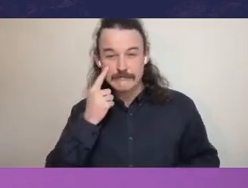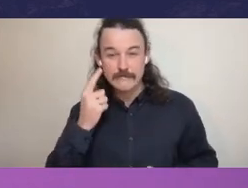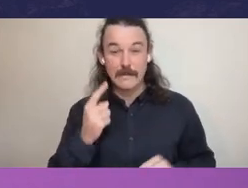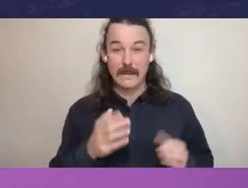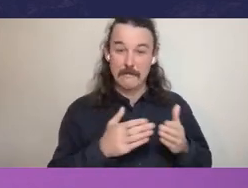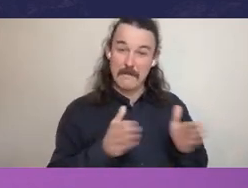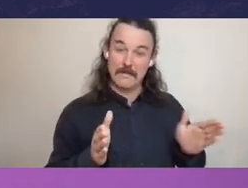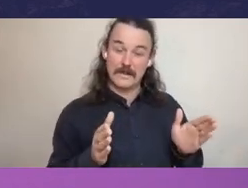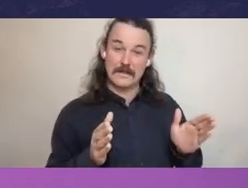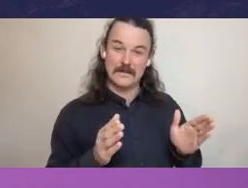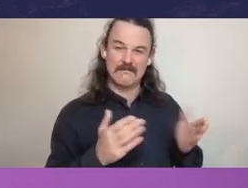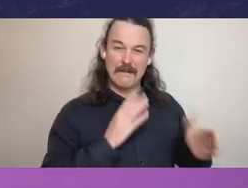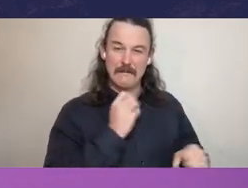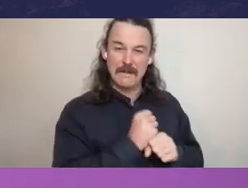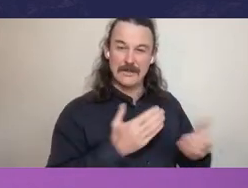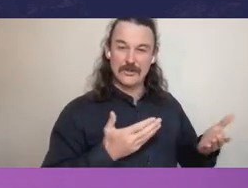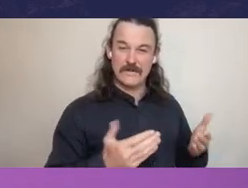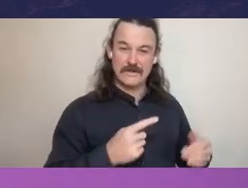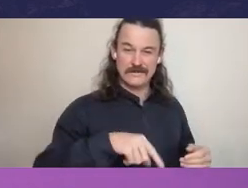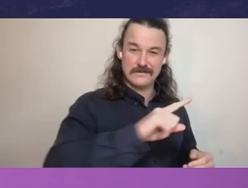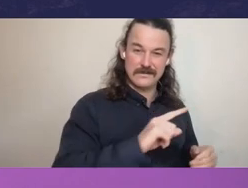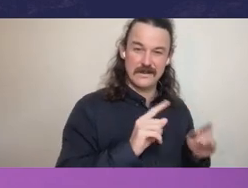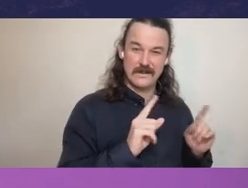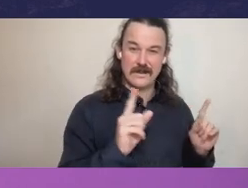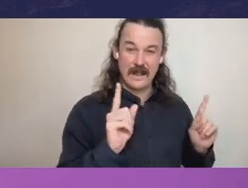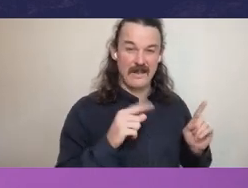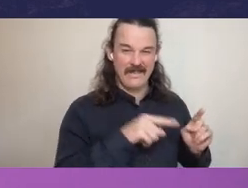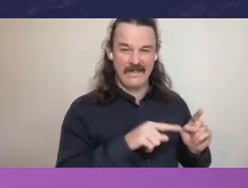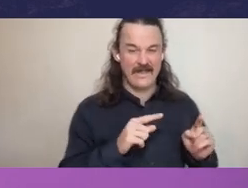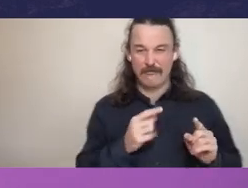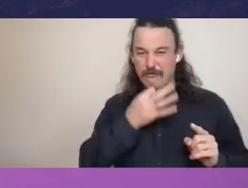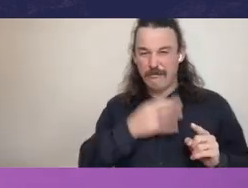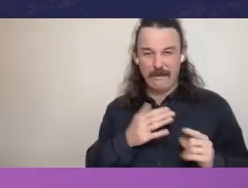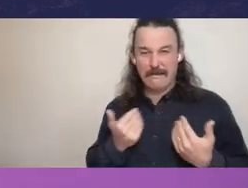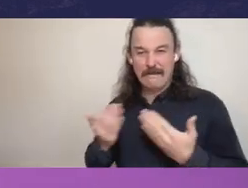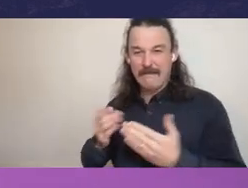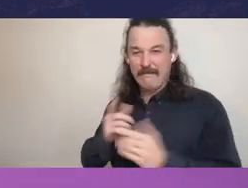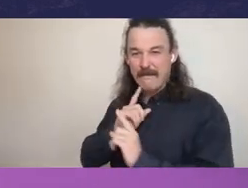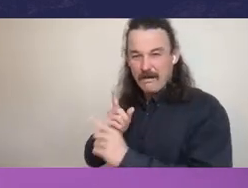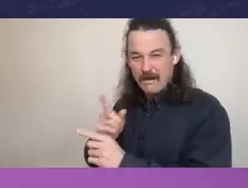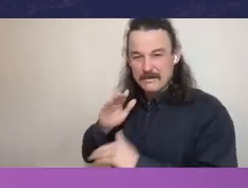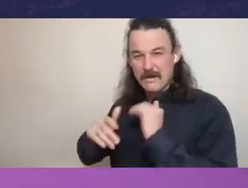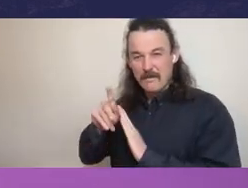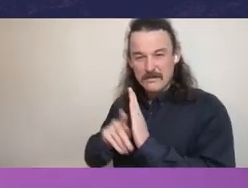now plays in providing policy advice. And as we touched on earlier